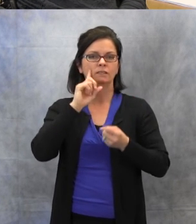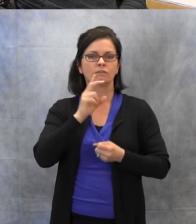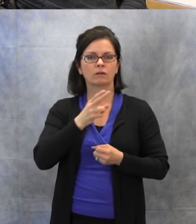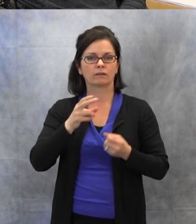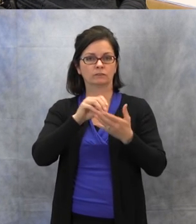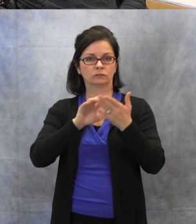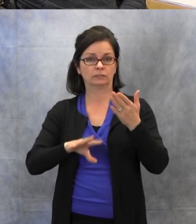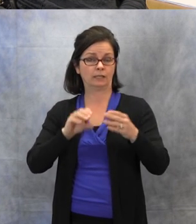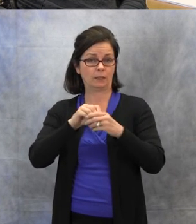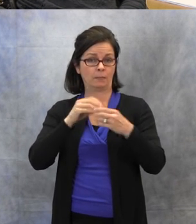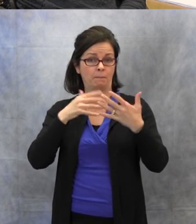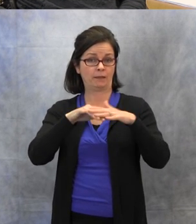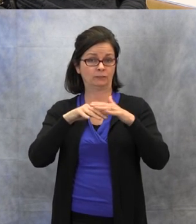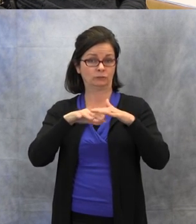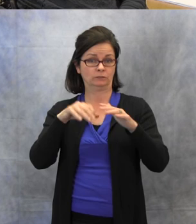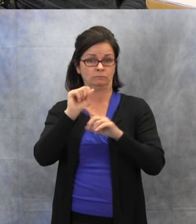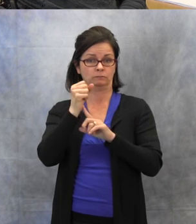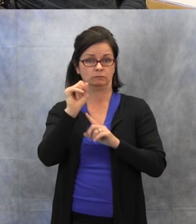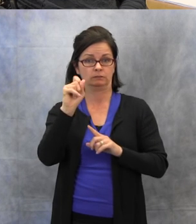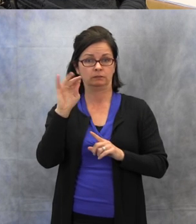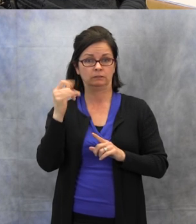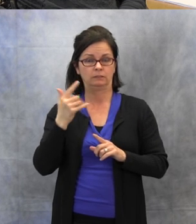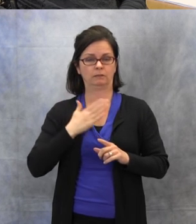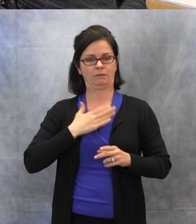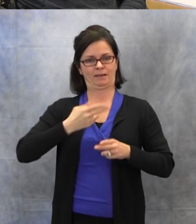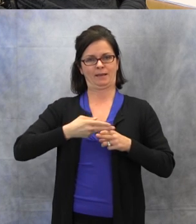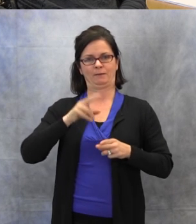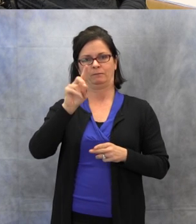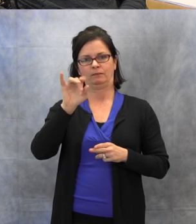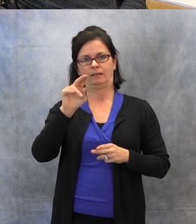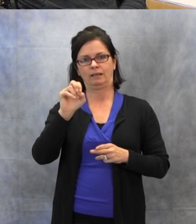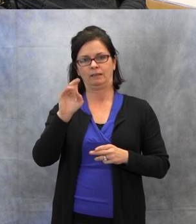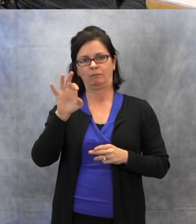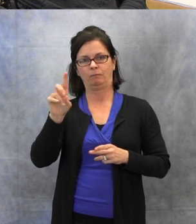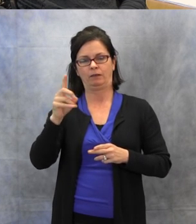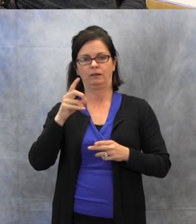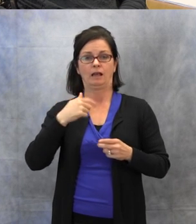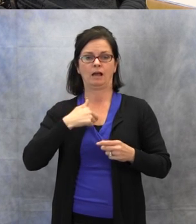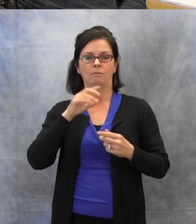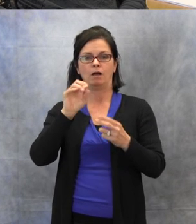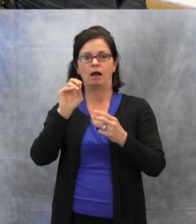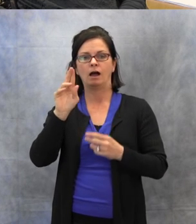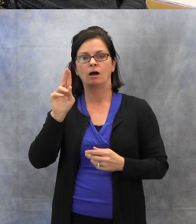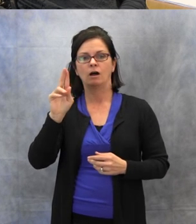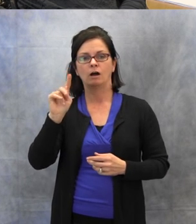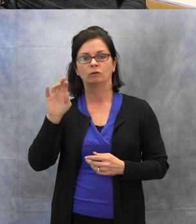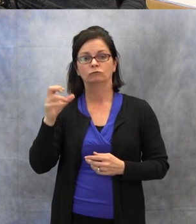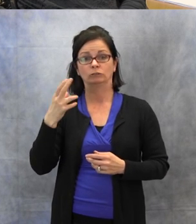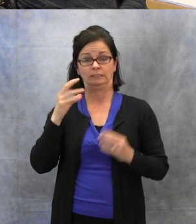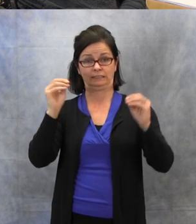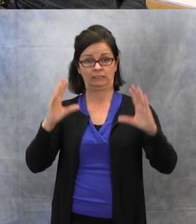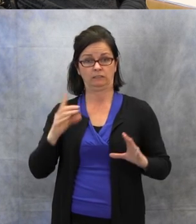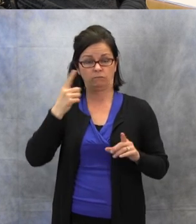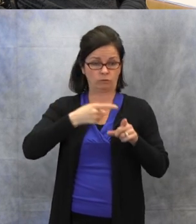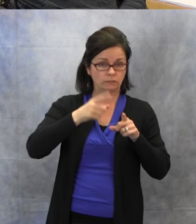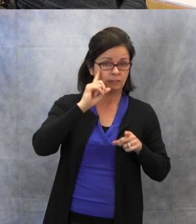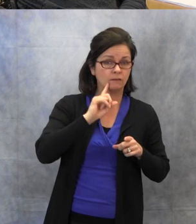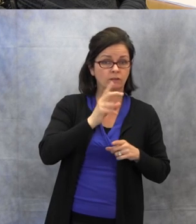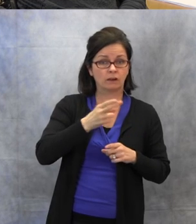in the Mainstream Setting." I am Diane Beard, and I am an Outreach Teacher of the Deaf and Hard of Hearing students